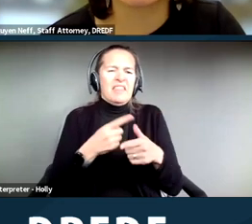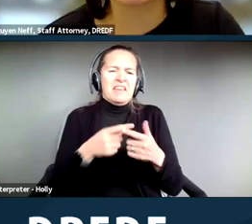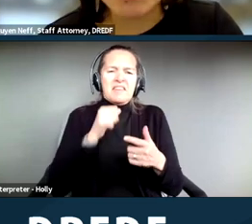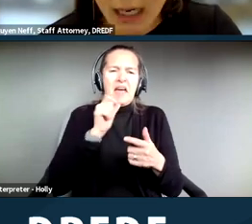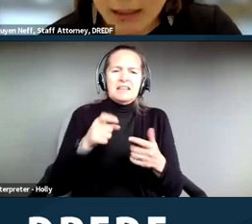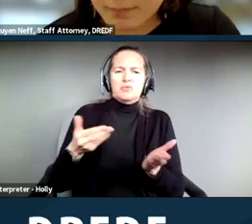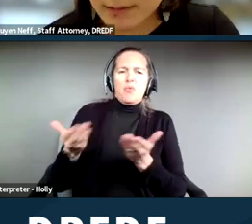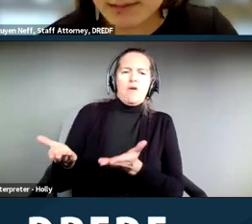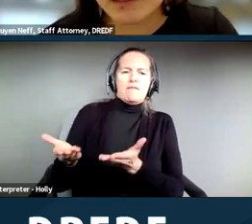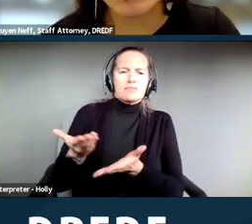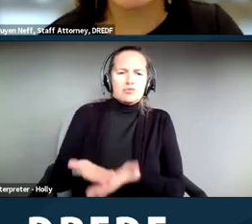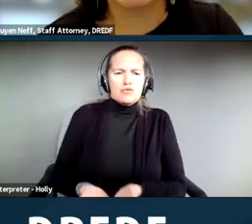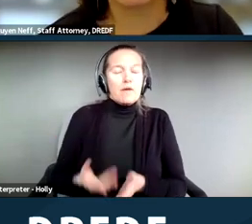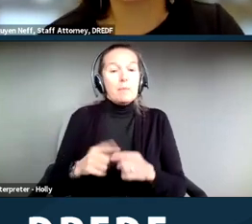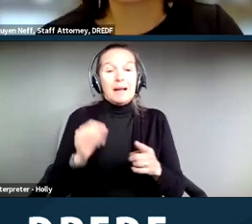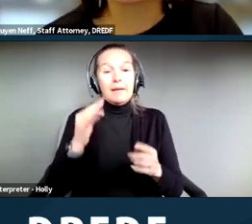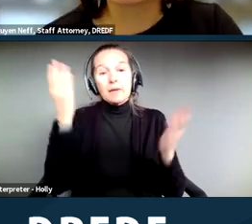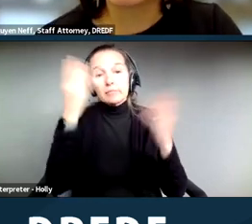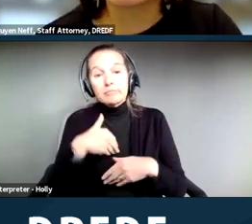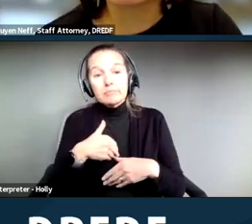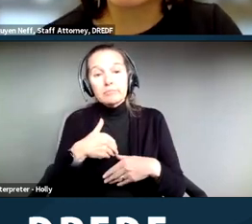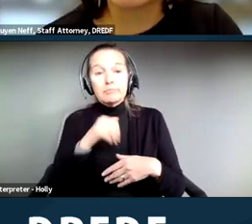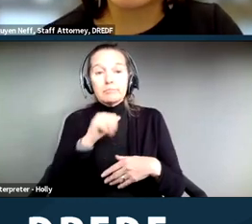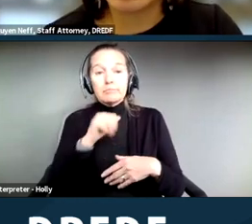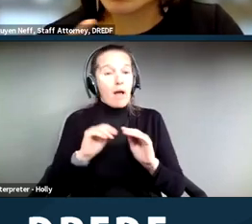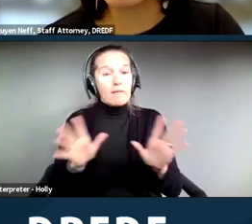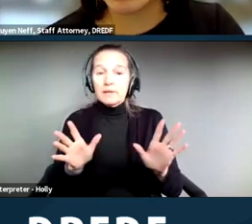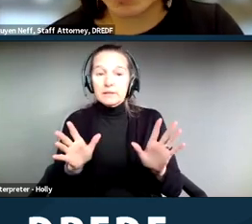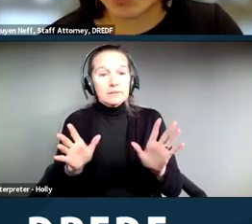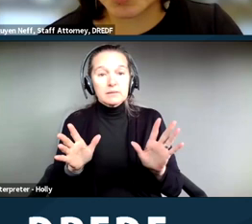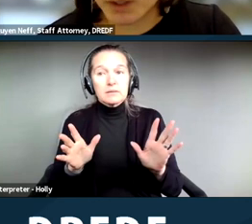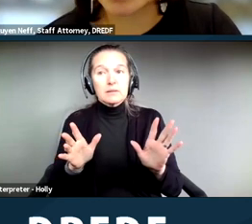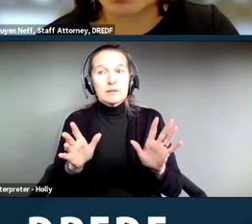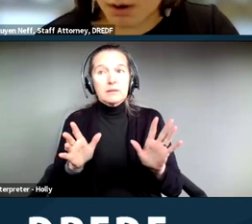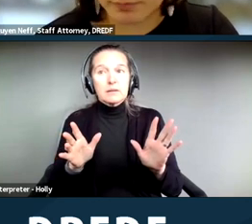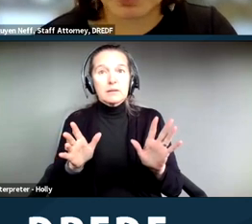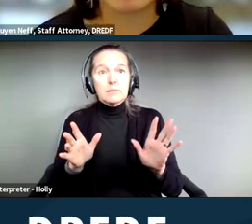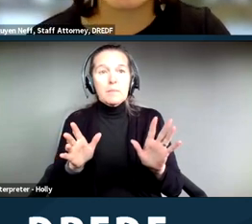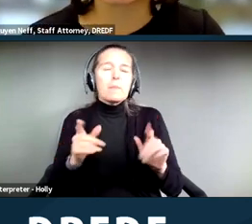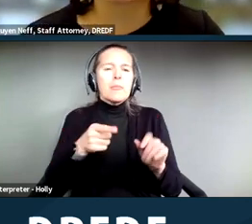If it's not obvious, there are a lot of ways in which one could offer proof. It doesn't